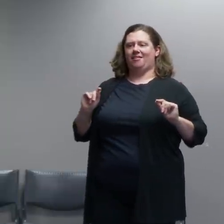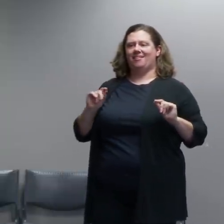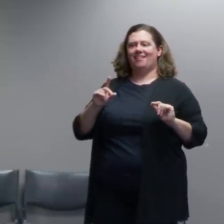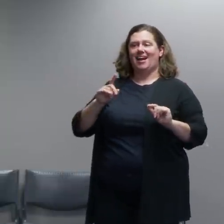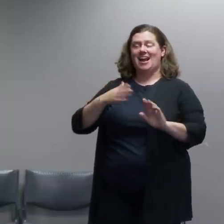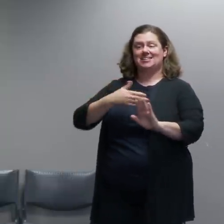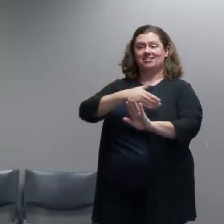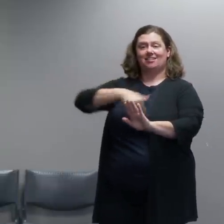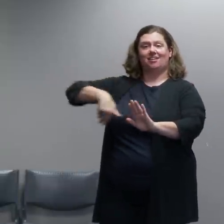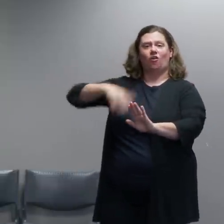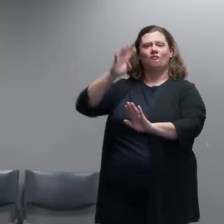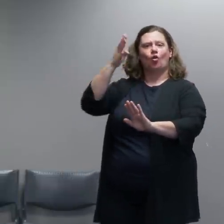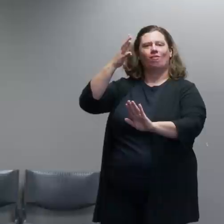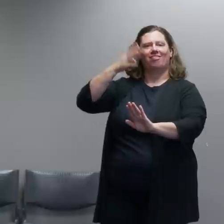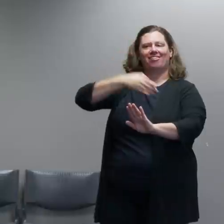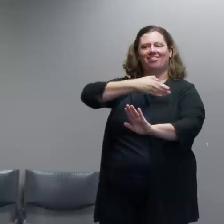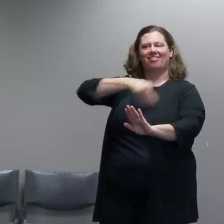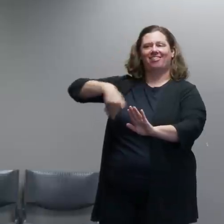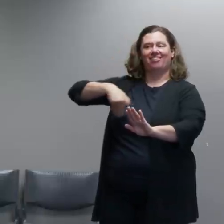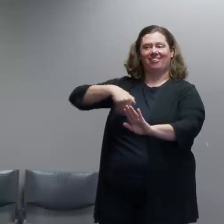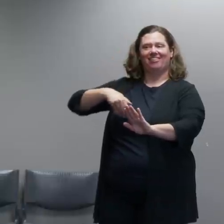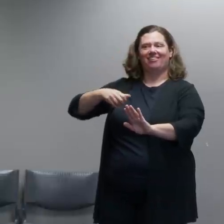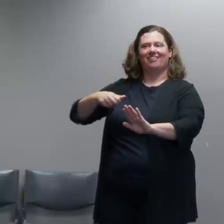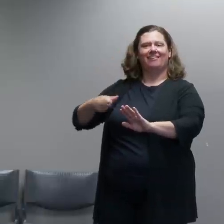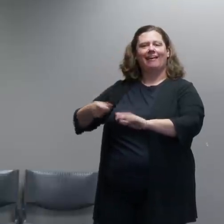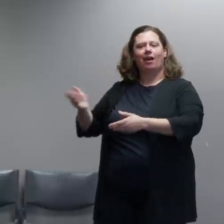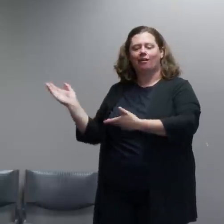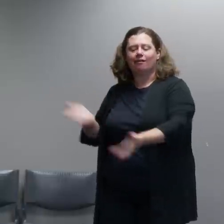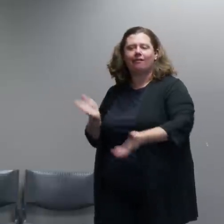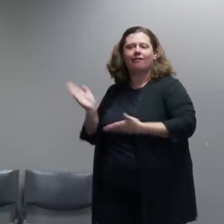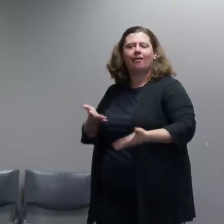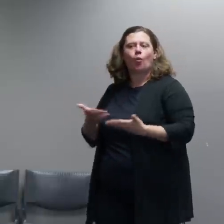and we've seen where crowds have been